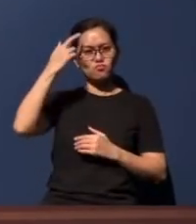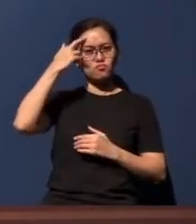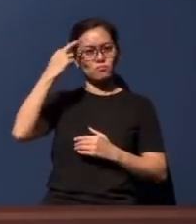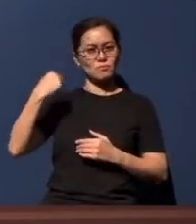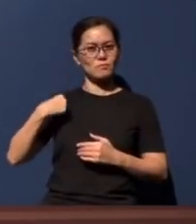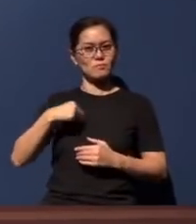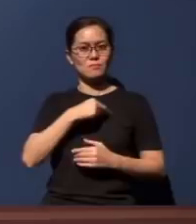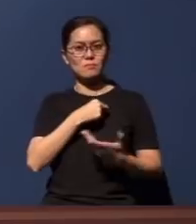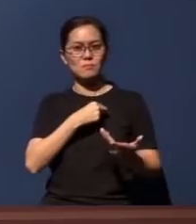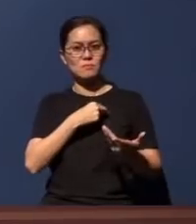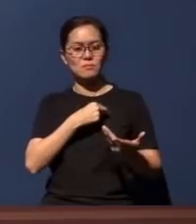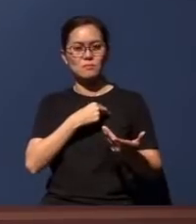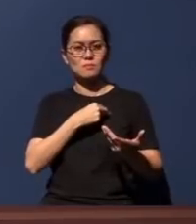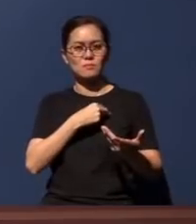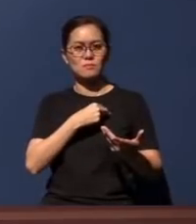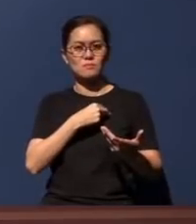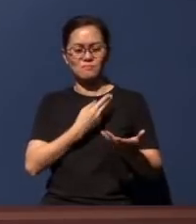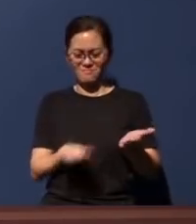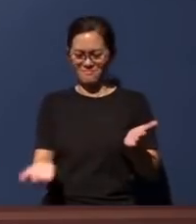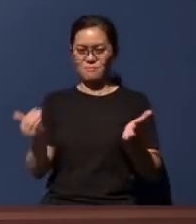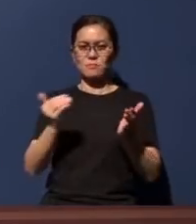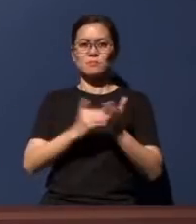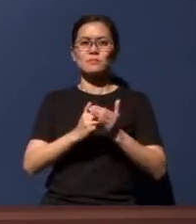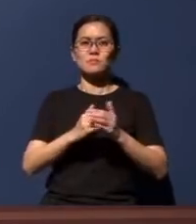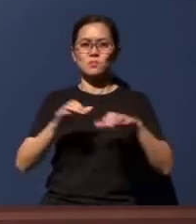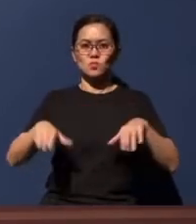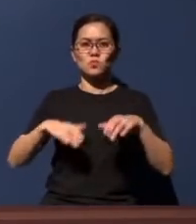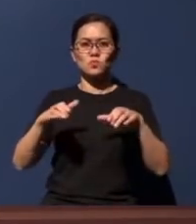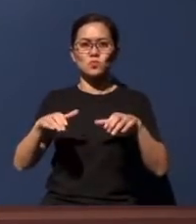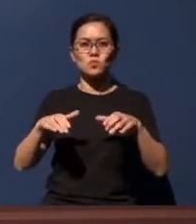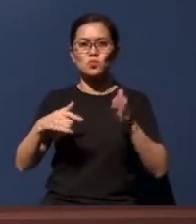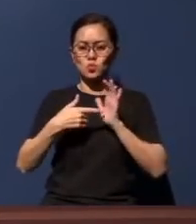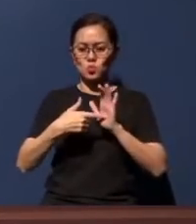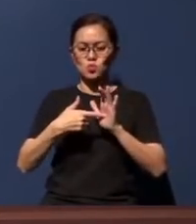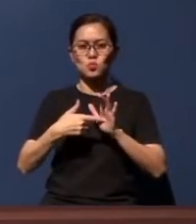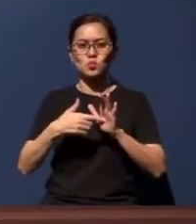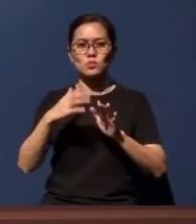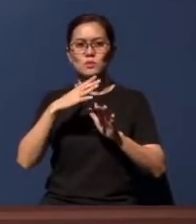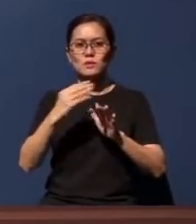a re-enactment to us, and more importantly, a reinforcement in our faith